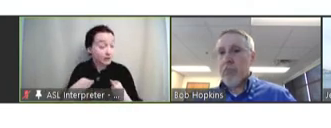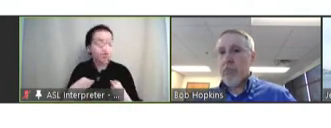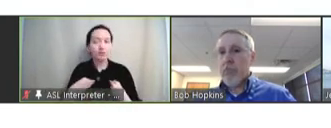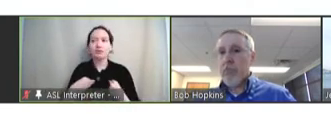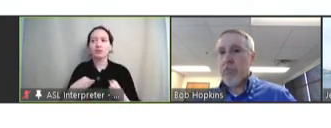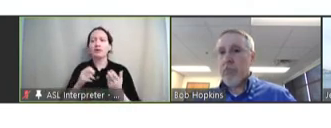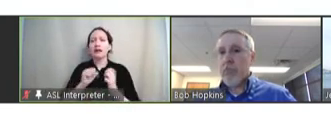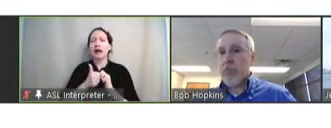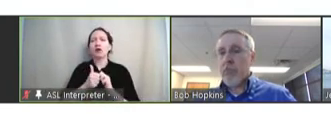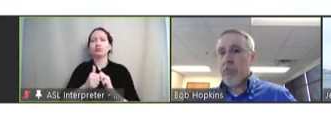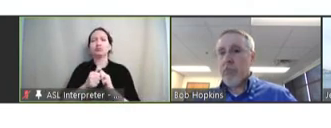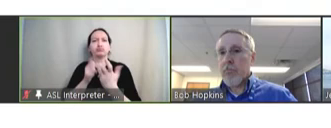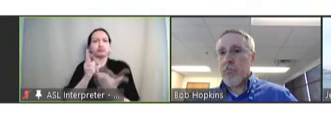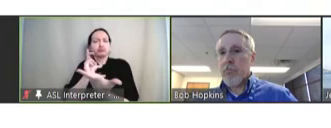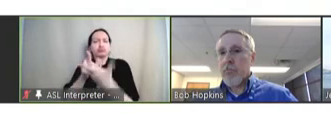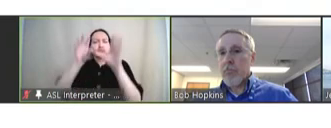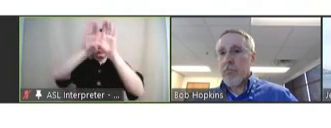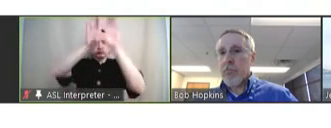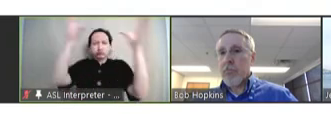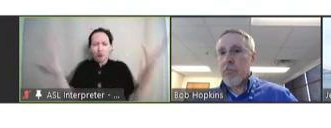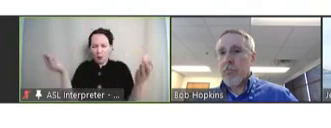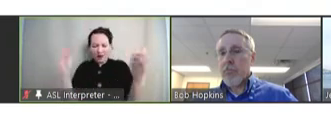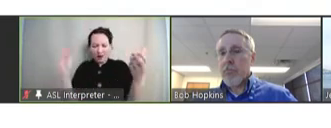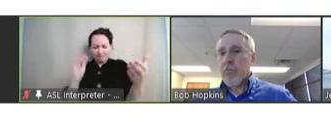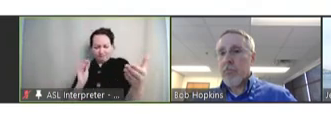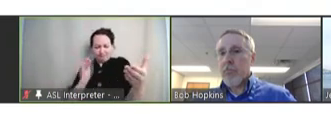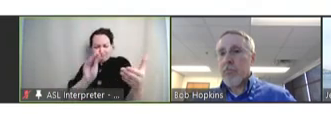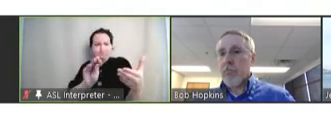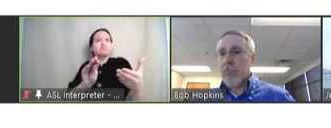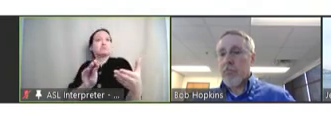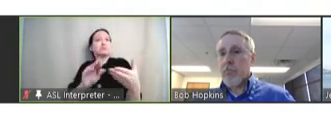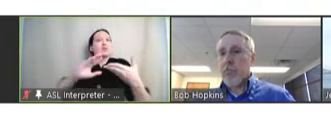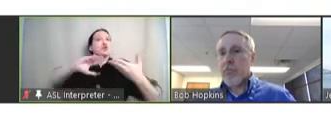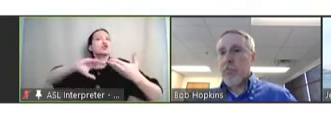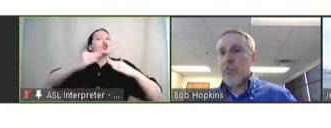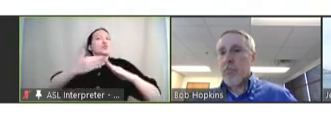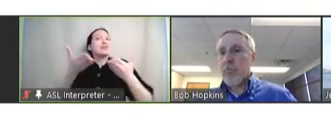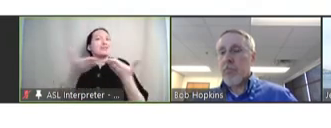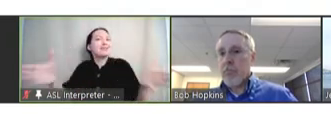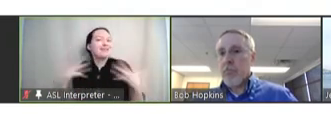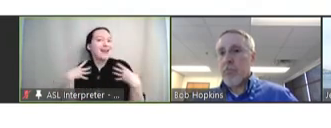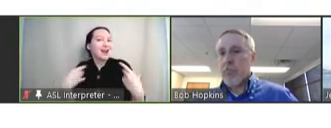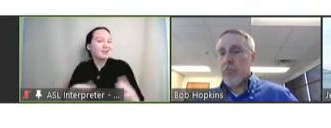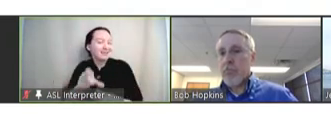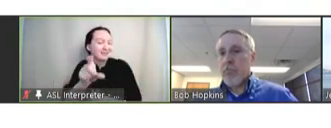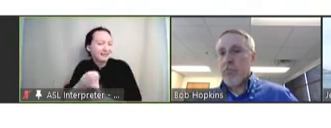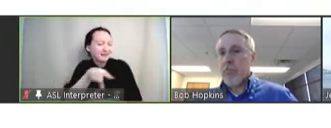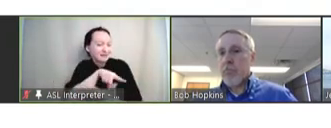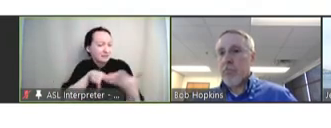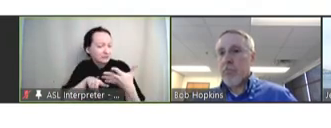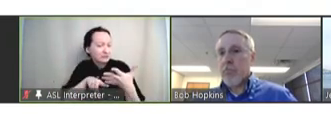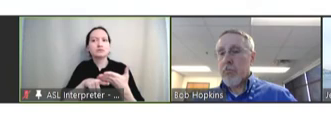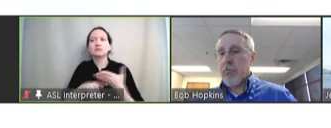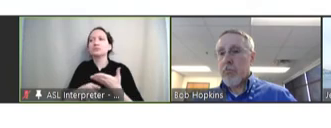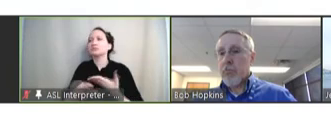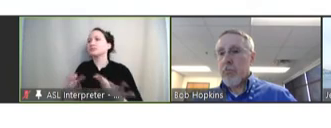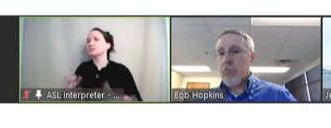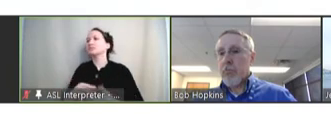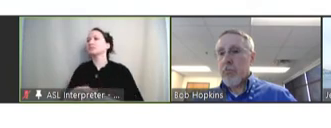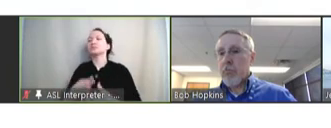bigger picture of, you know, addressing community health needs and some of the overlap with the